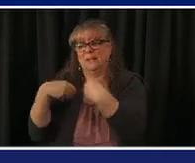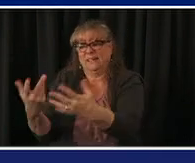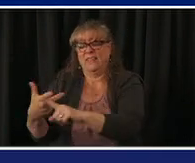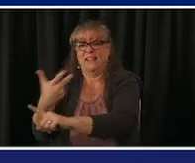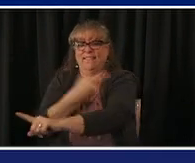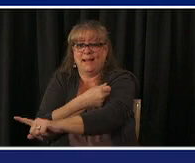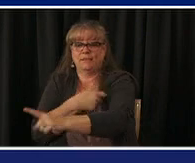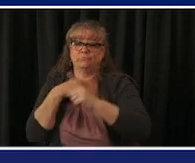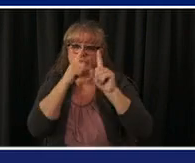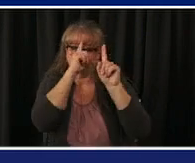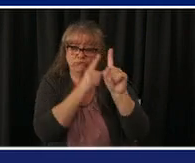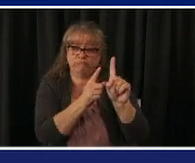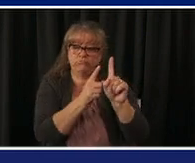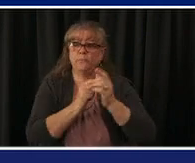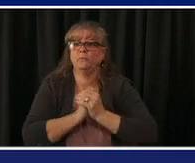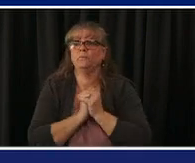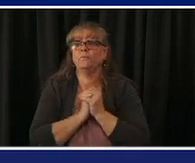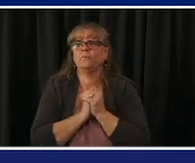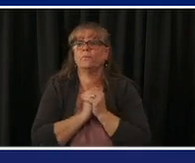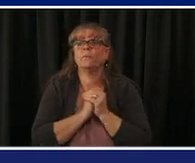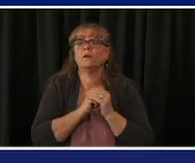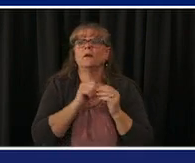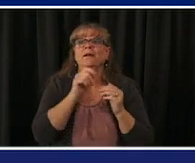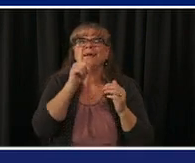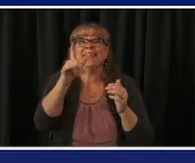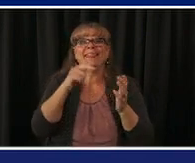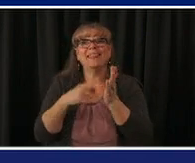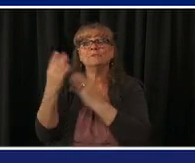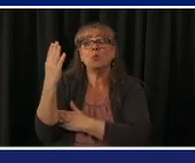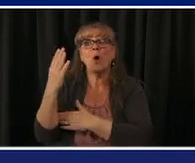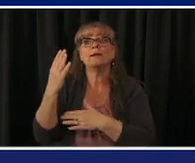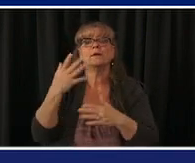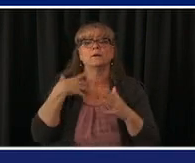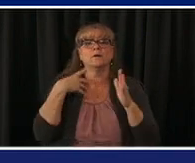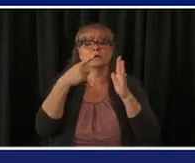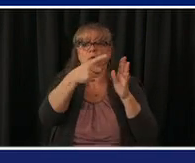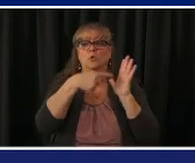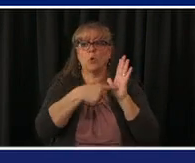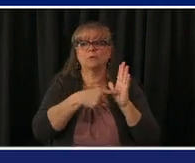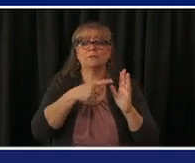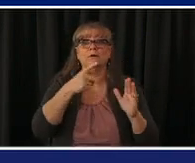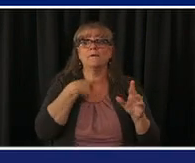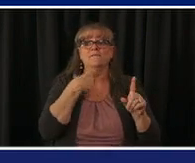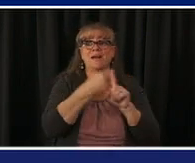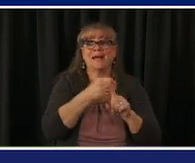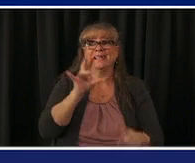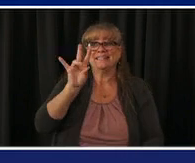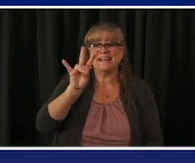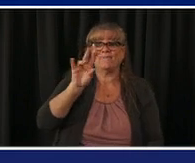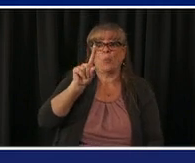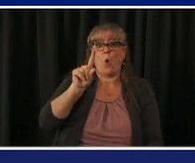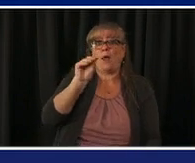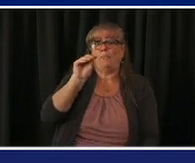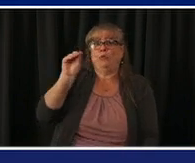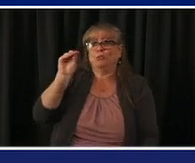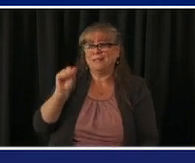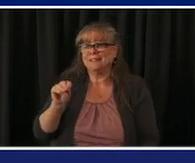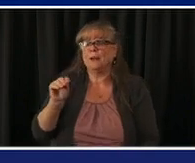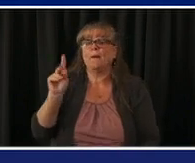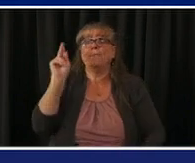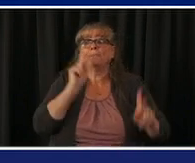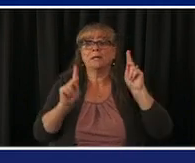reached 70 of the over 1.2 million coloradans that are aged 60 and older so that is very good